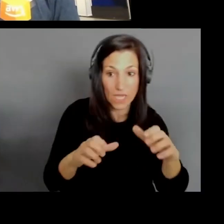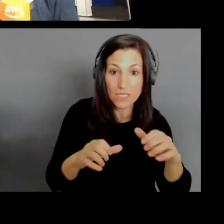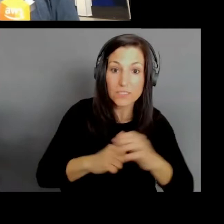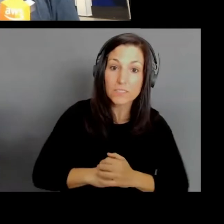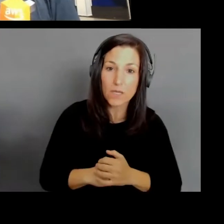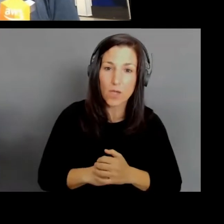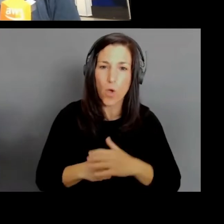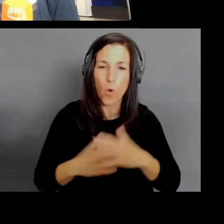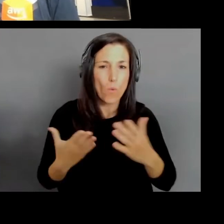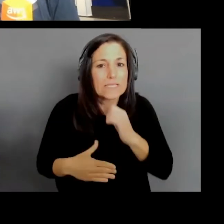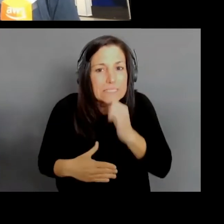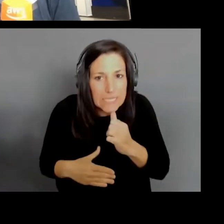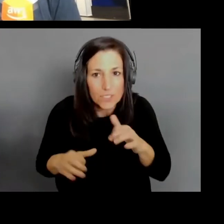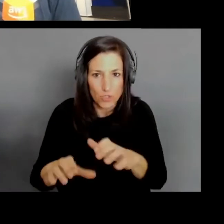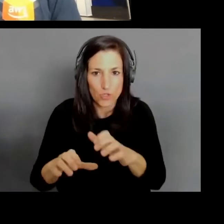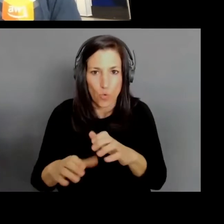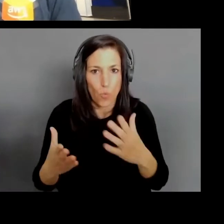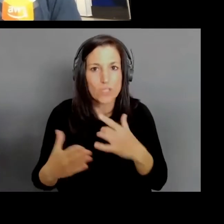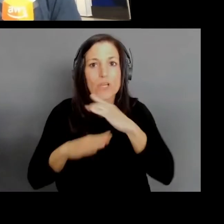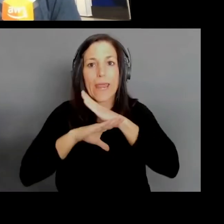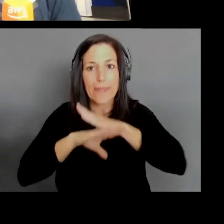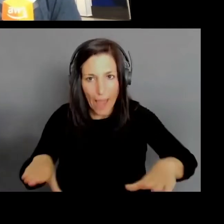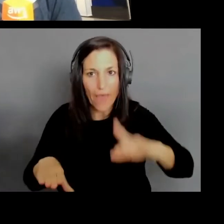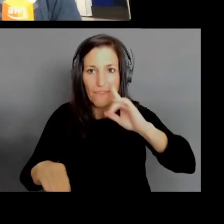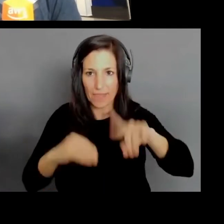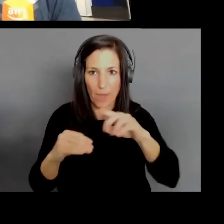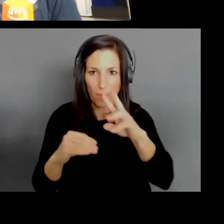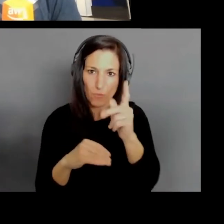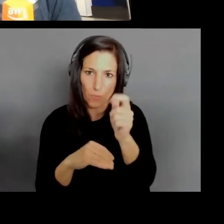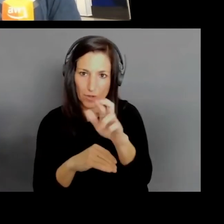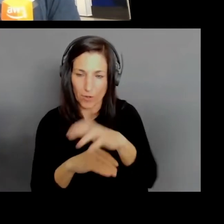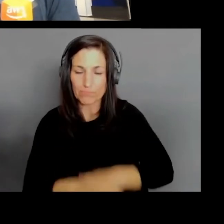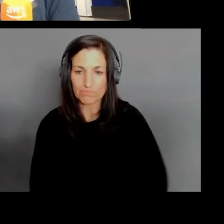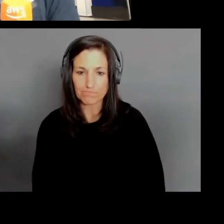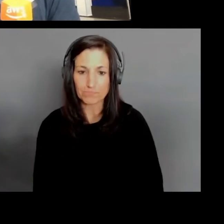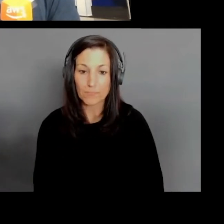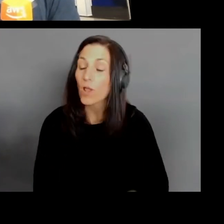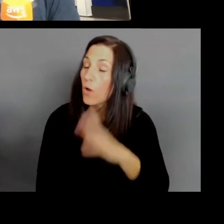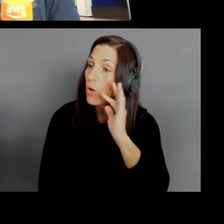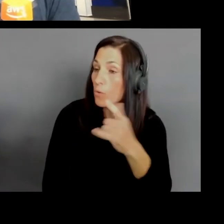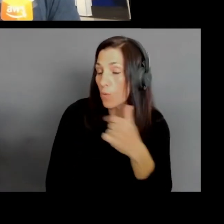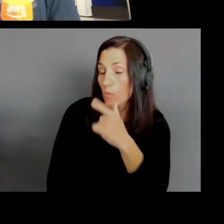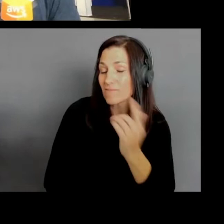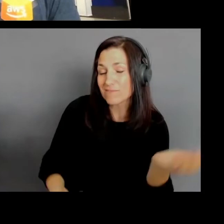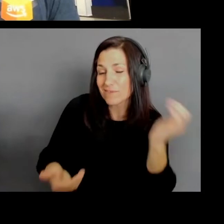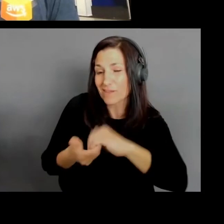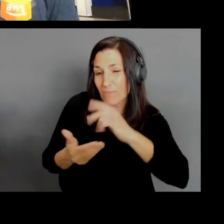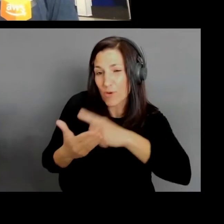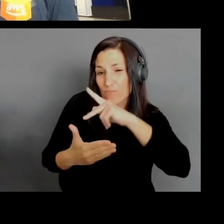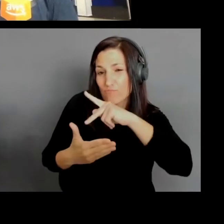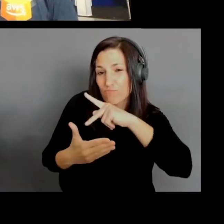Sometimes because we have this collaboration product, people think, oh, are you asking me to rip out all my collaboration products?